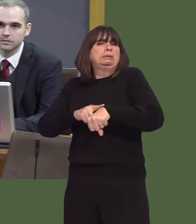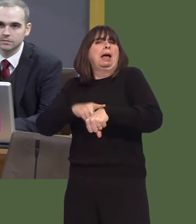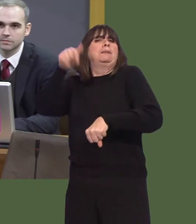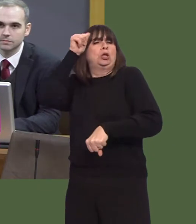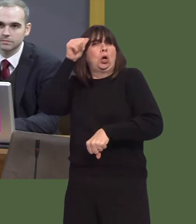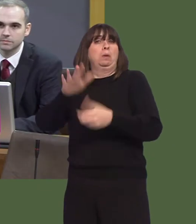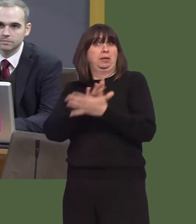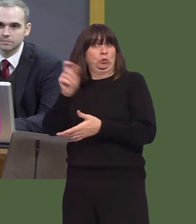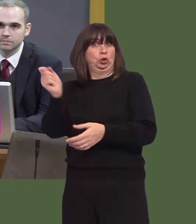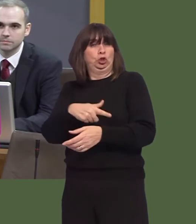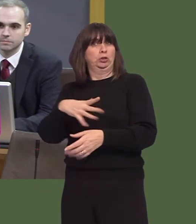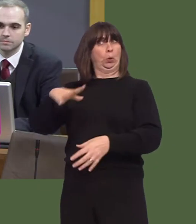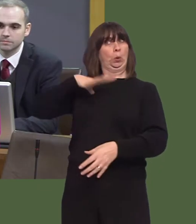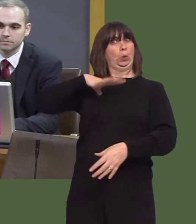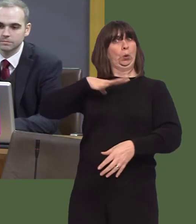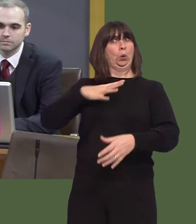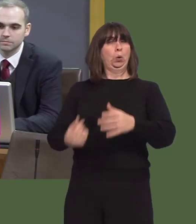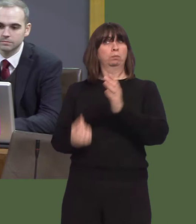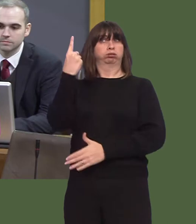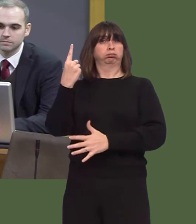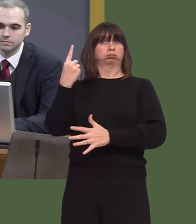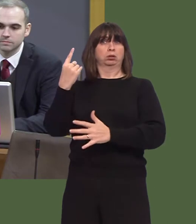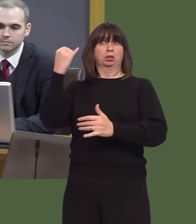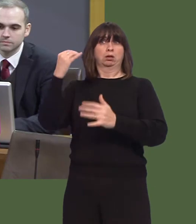be planning for spikes in demand as well every year.